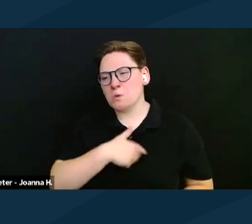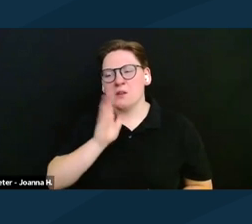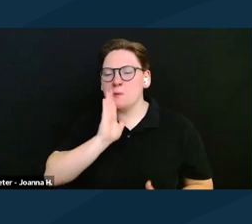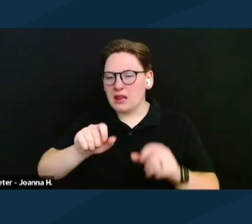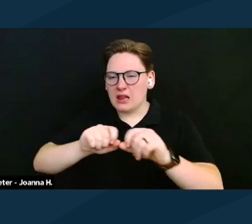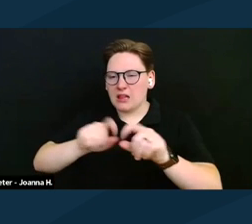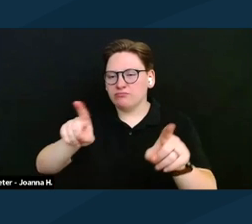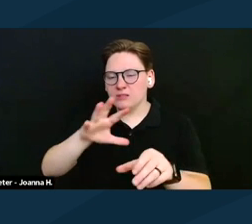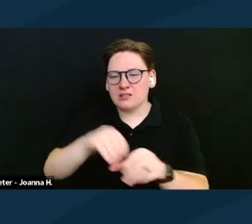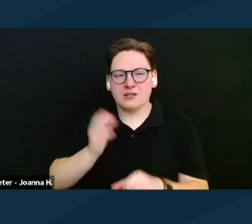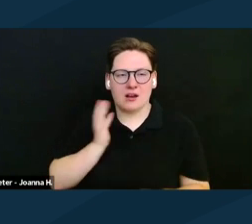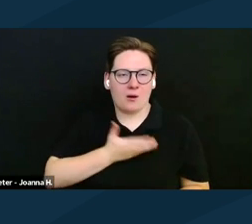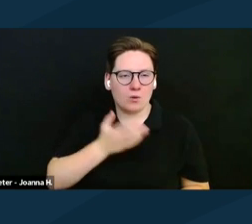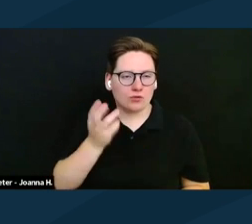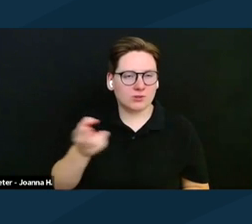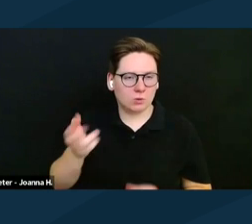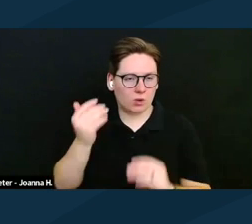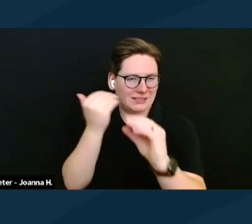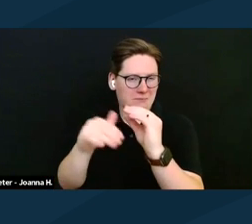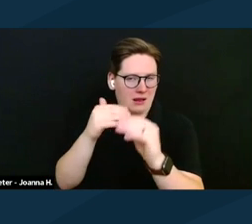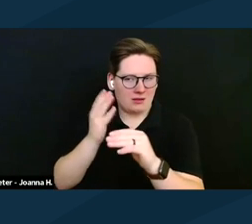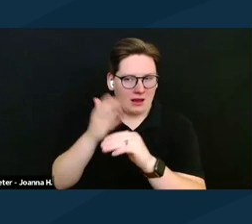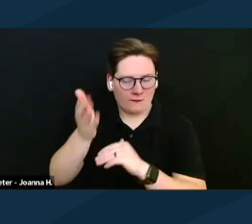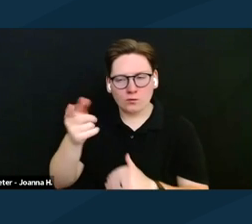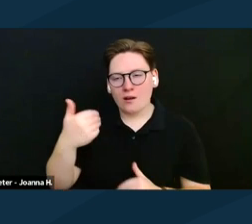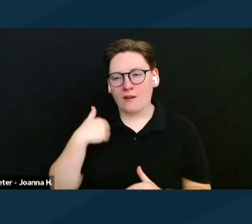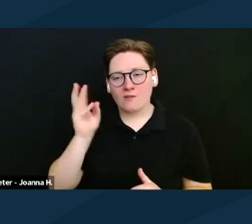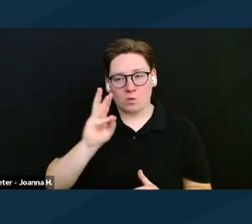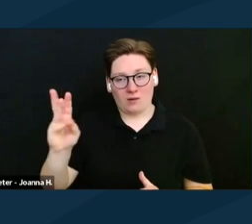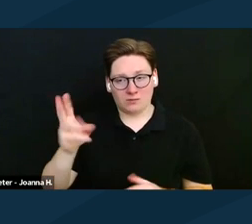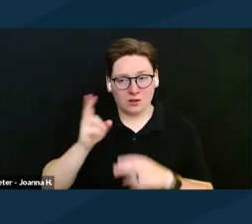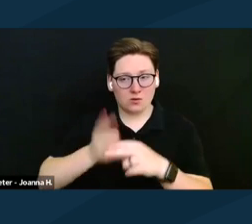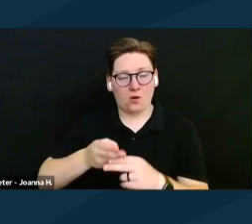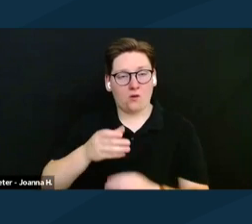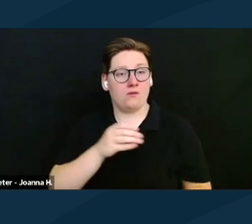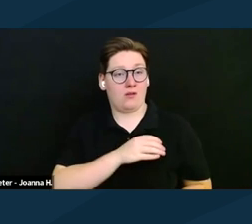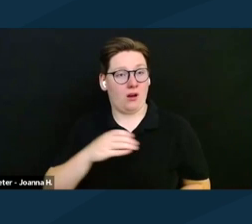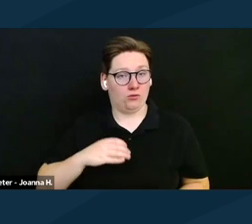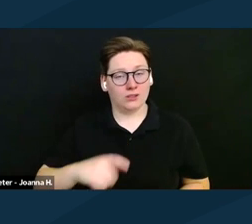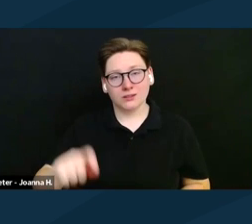in the resources we send you, there's a webpage called congress.gov that lists the bill